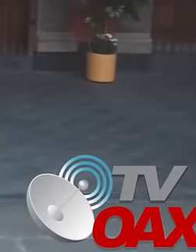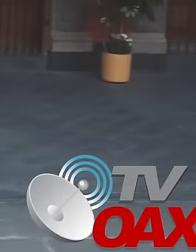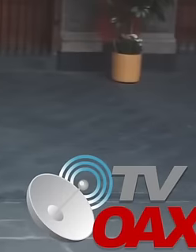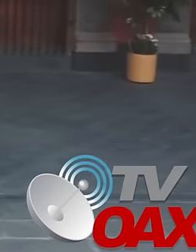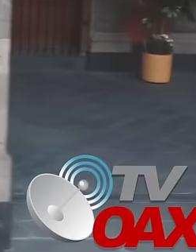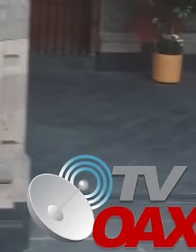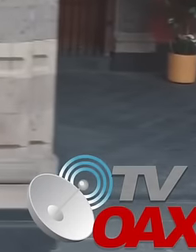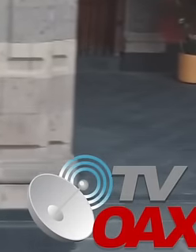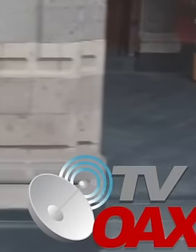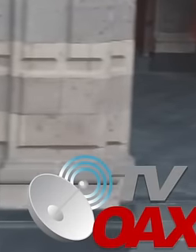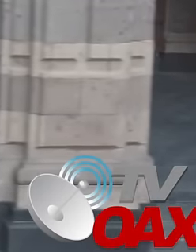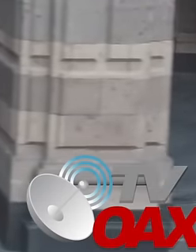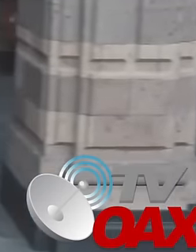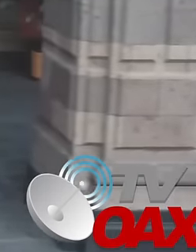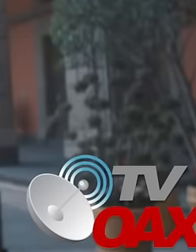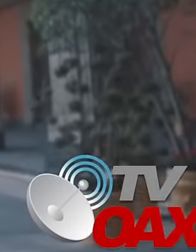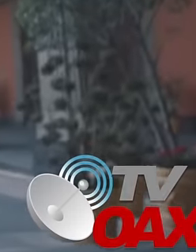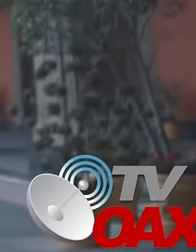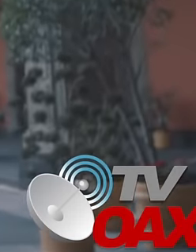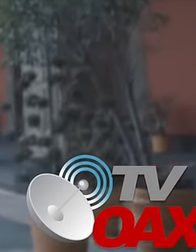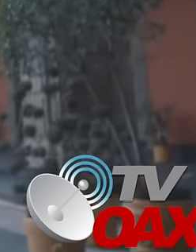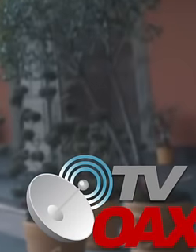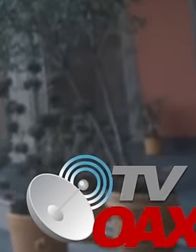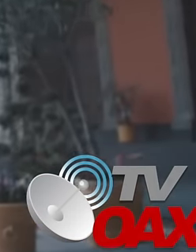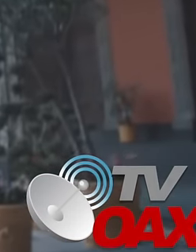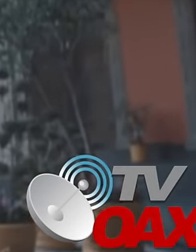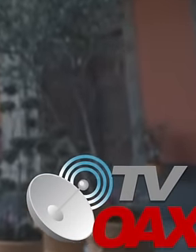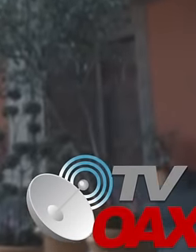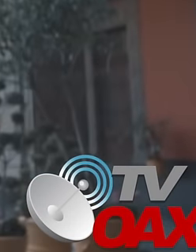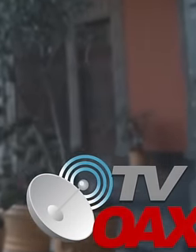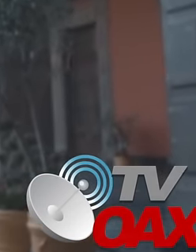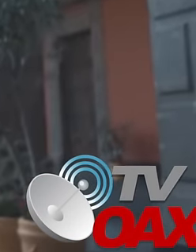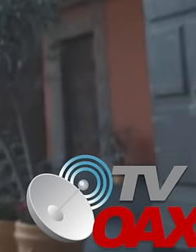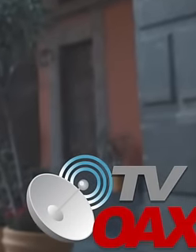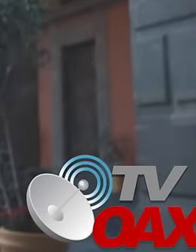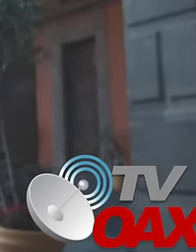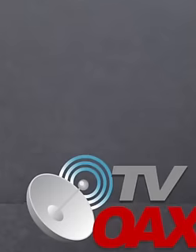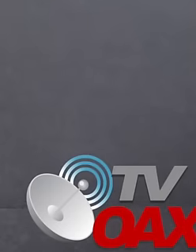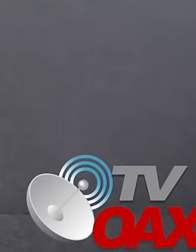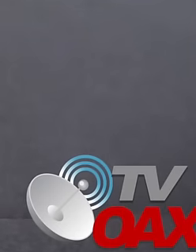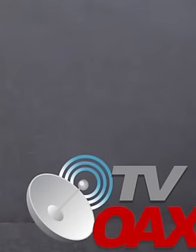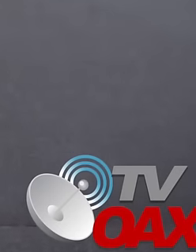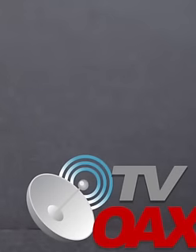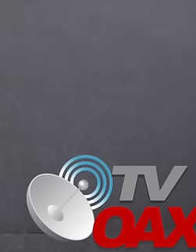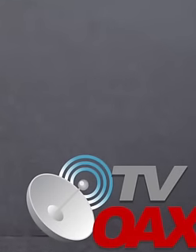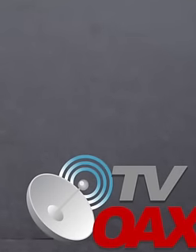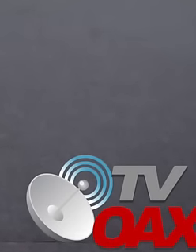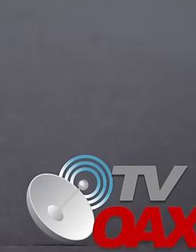president informs the people of Mexico every morning, denying the false news of